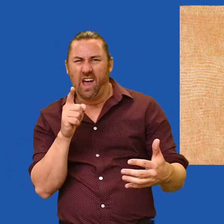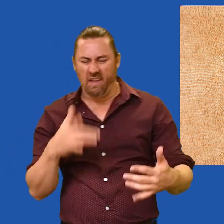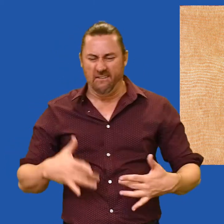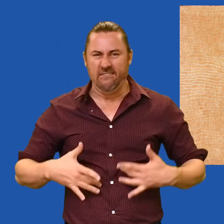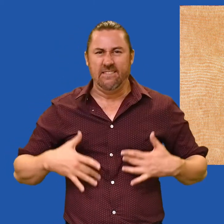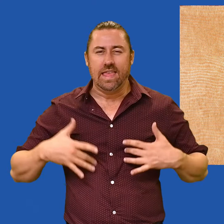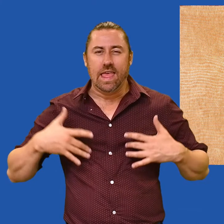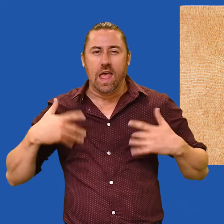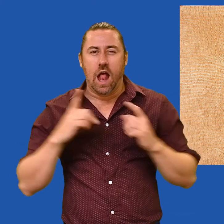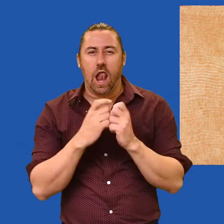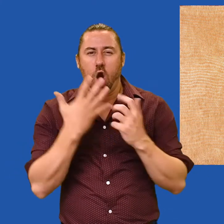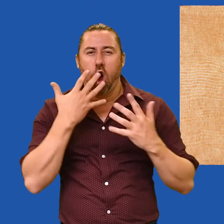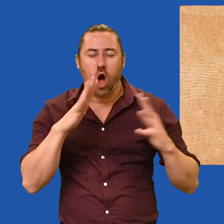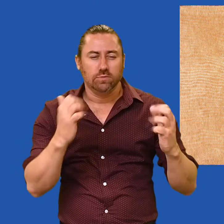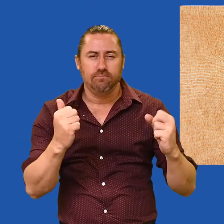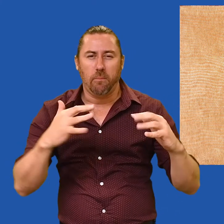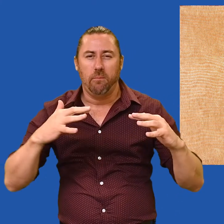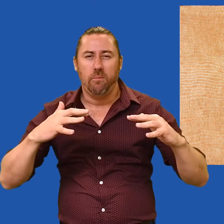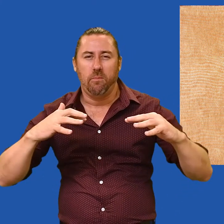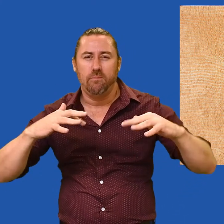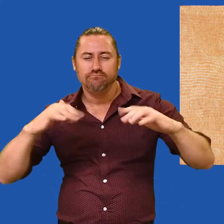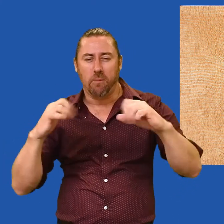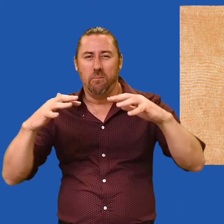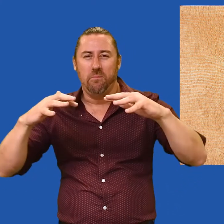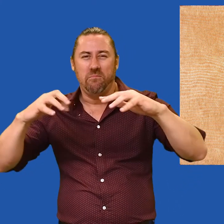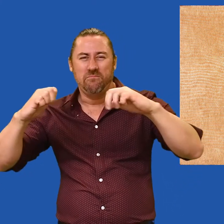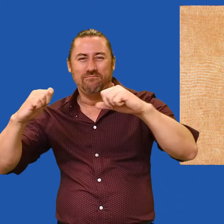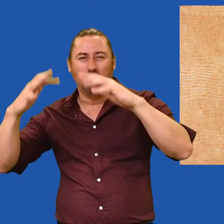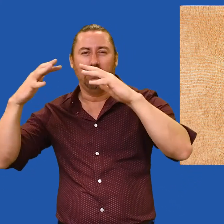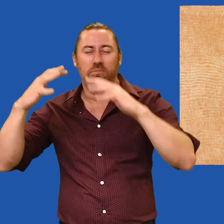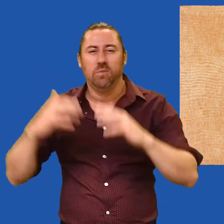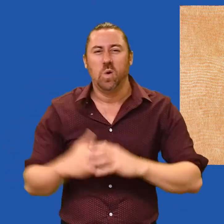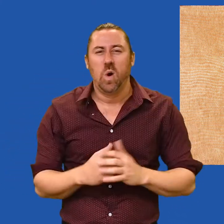Do you feel the pulsating heat haze on the sand dunes?